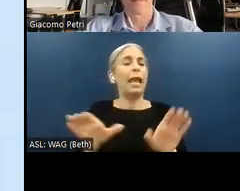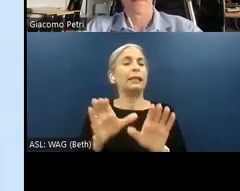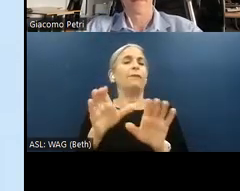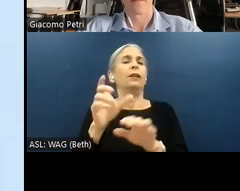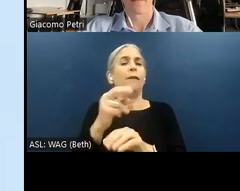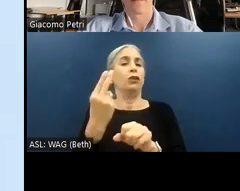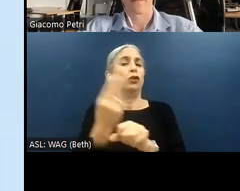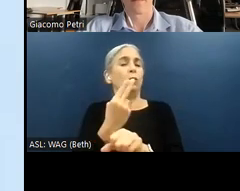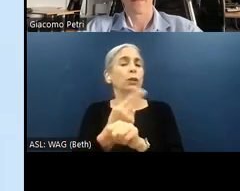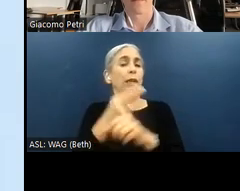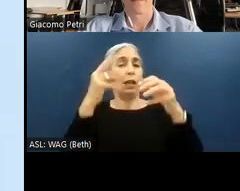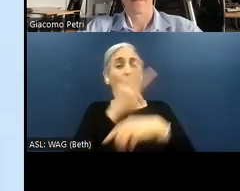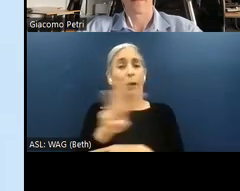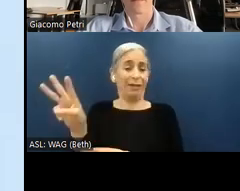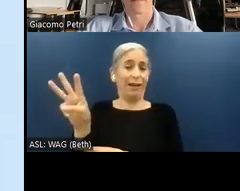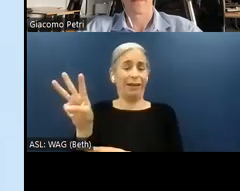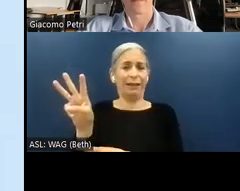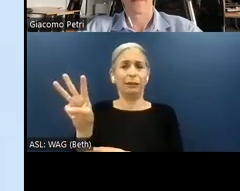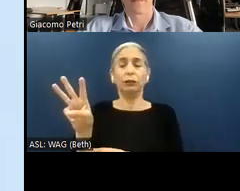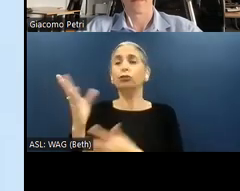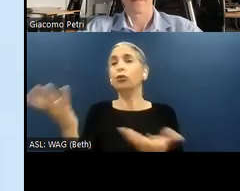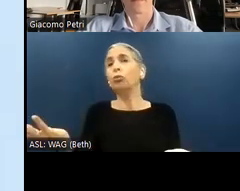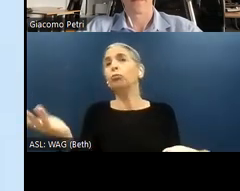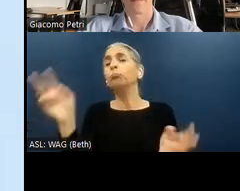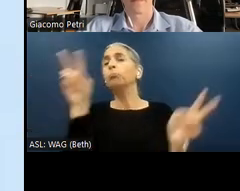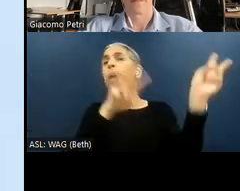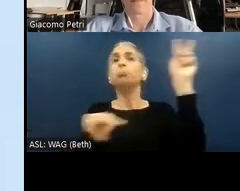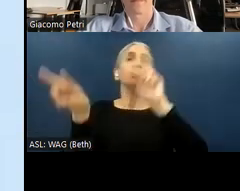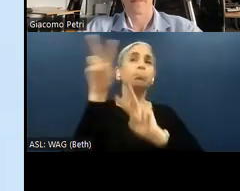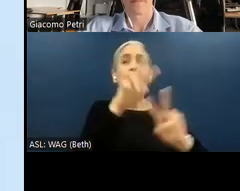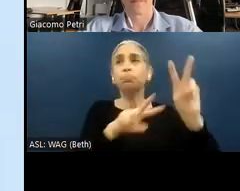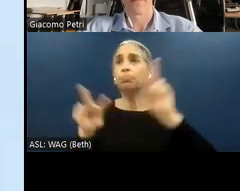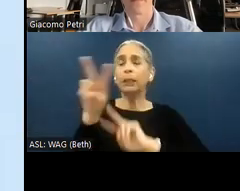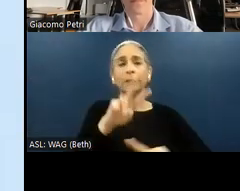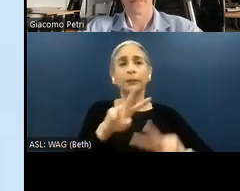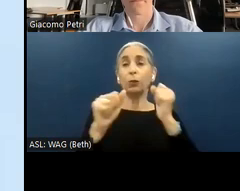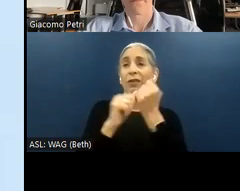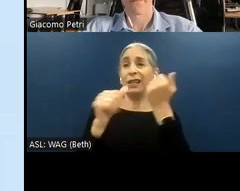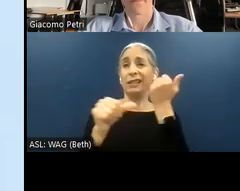a website, so browsing a website with a variety of assistive technologies. Versus an audit